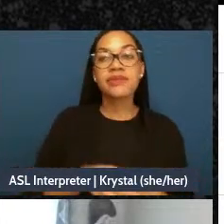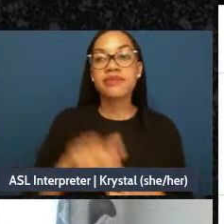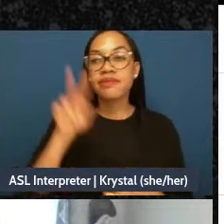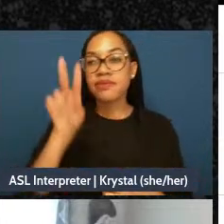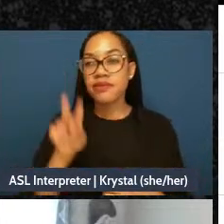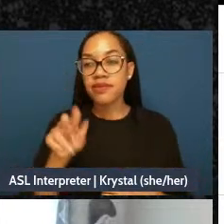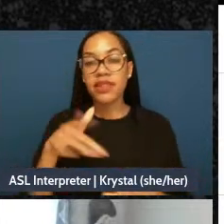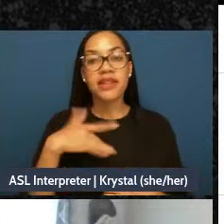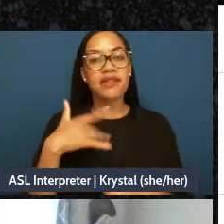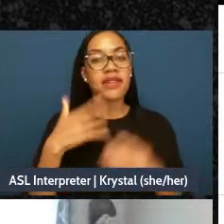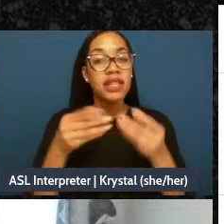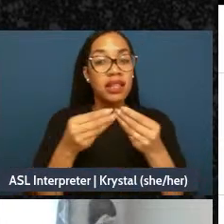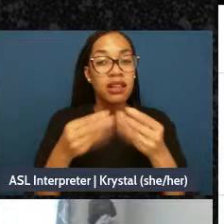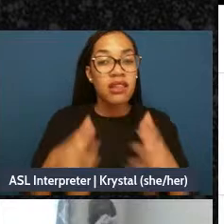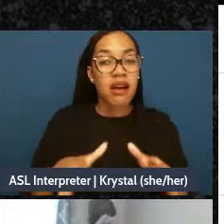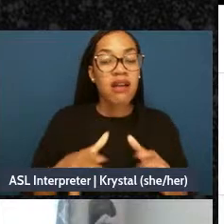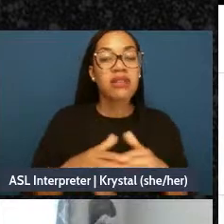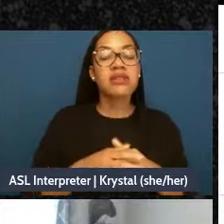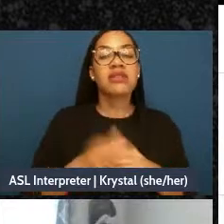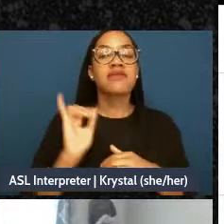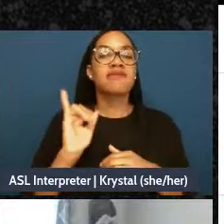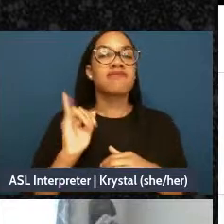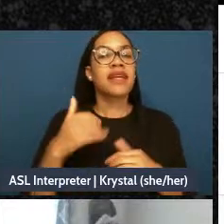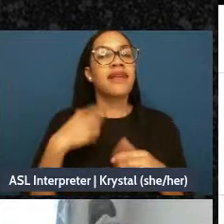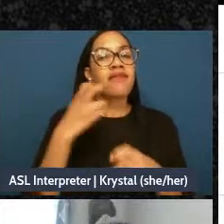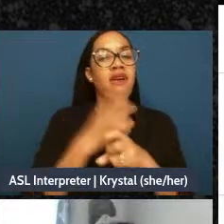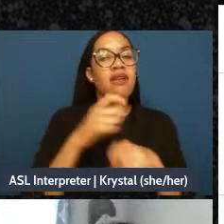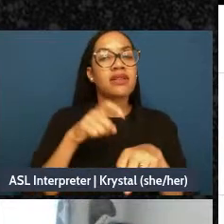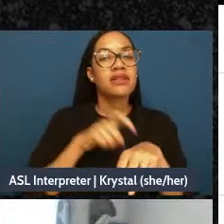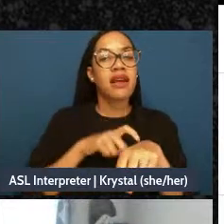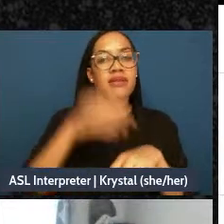who am I - when I am feeling well, creative, loving, passionate